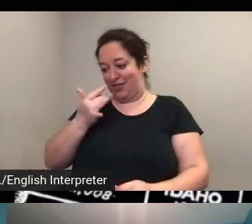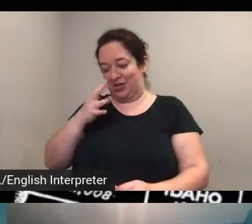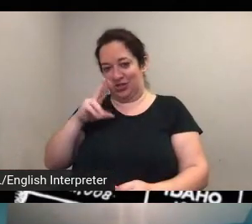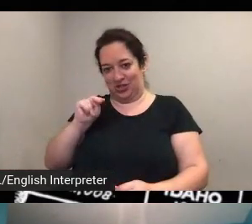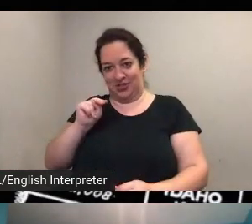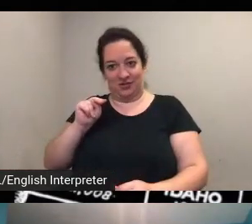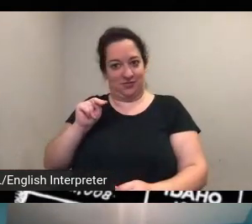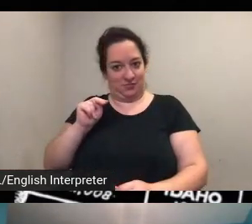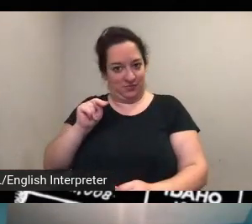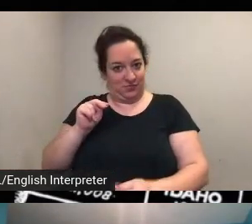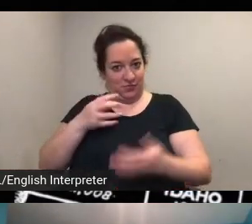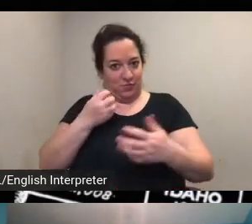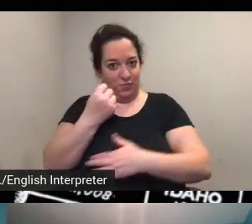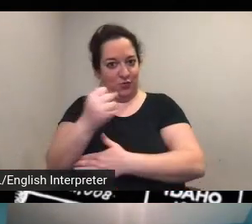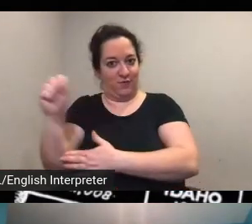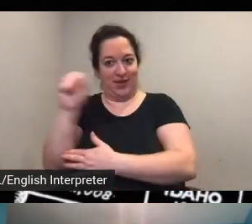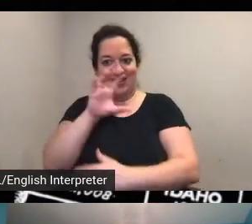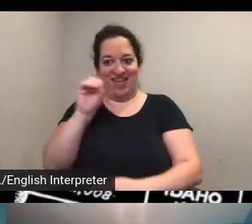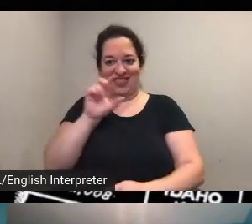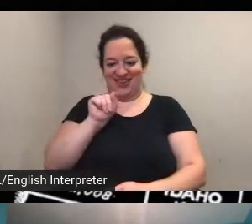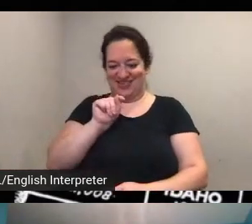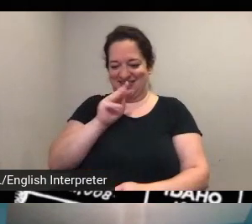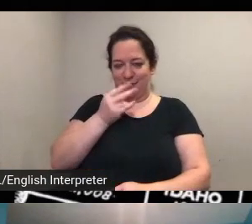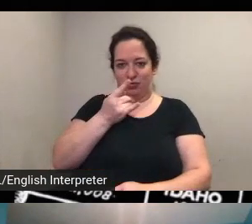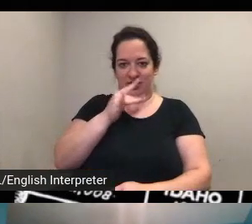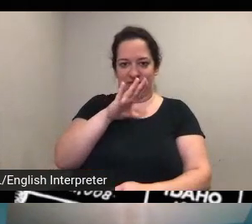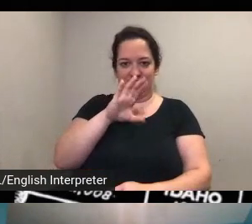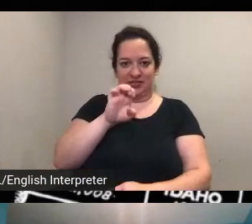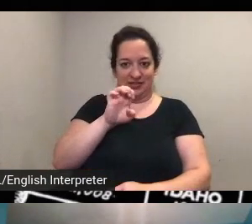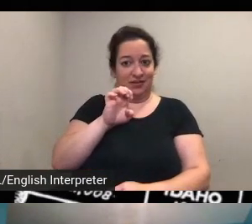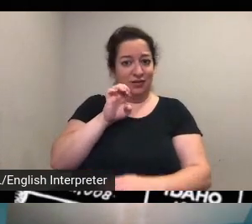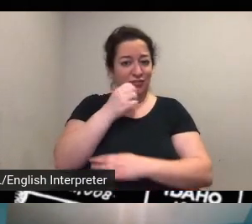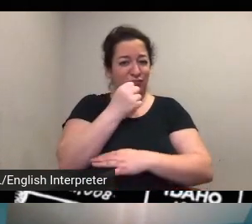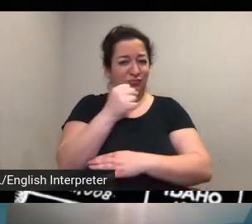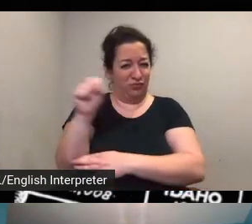maybe you know somehow meeting in the middle and talking about suffrage or